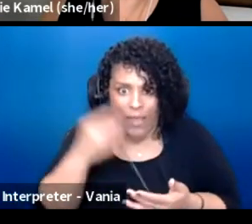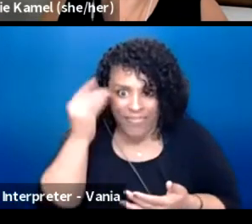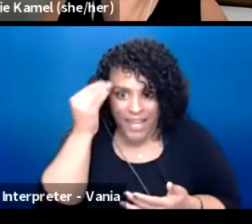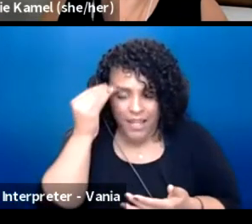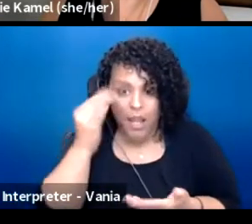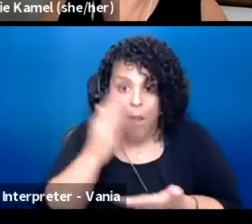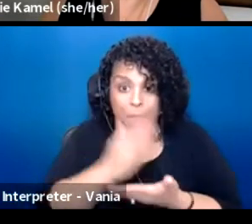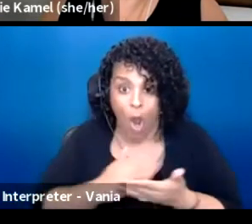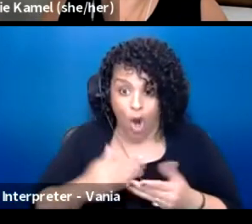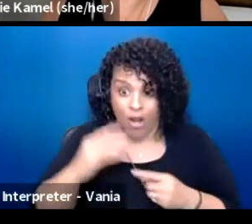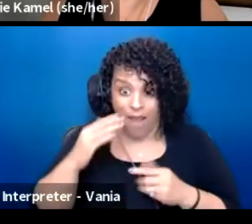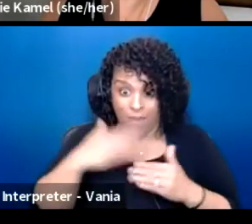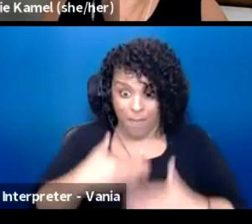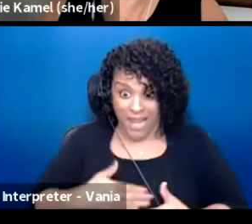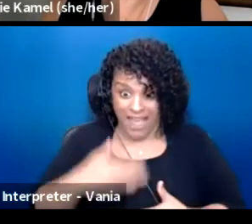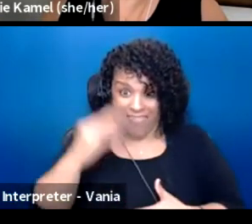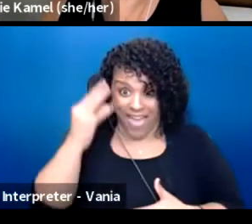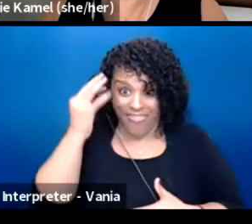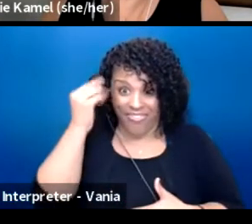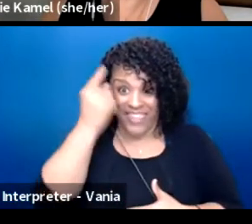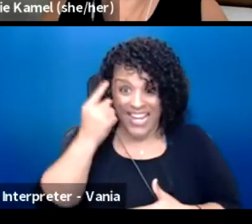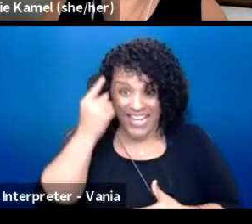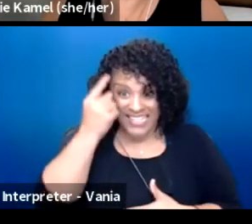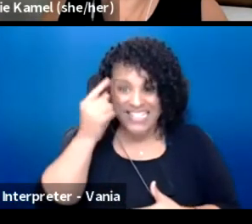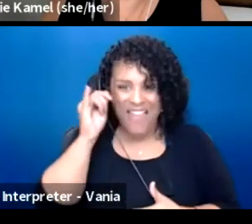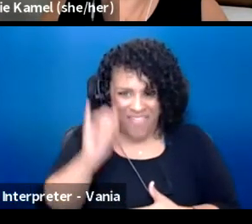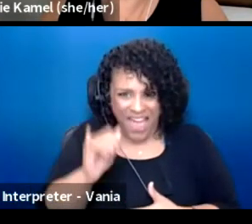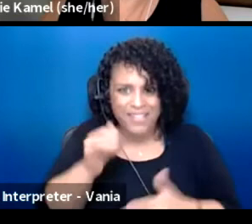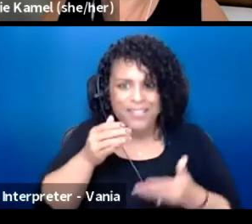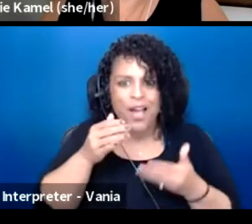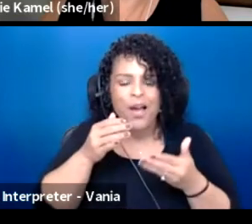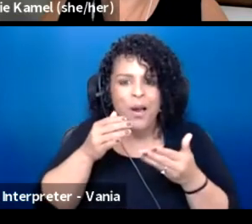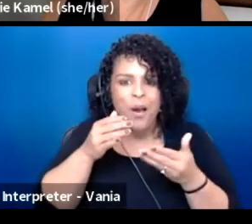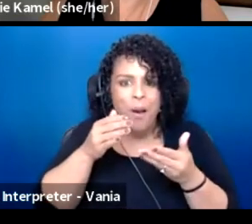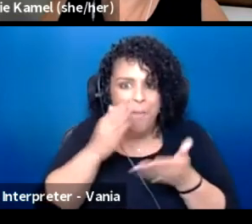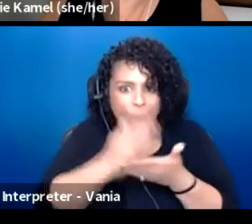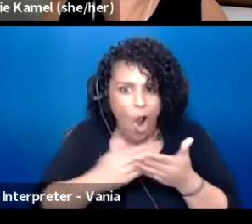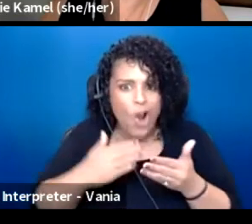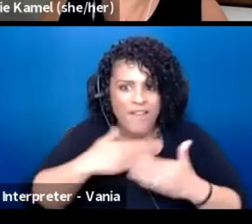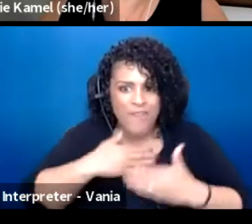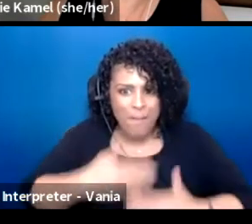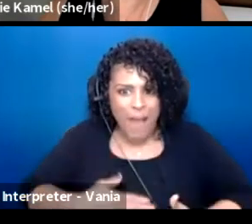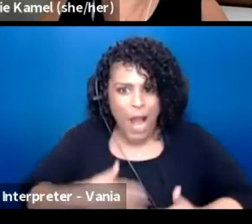And the part of our body that thinks is the part of our body that drives the primary parts of our action.